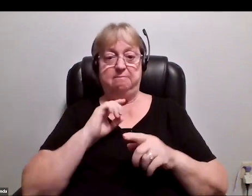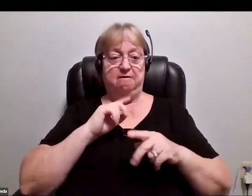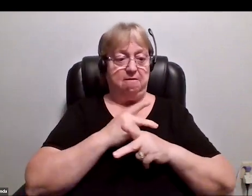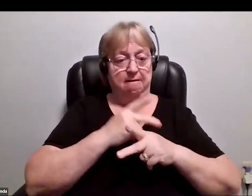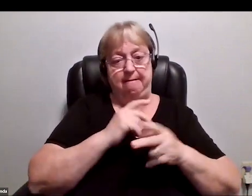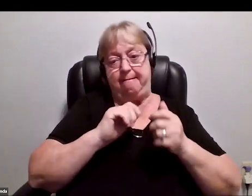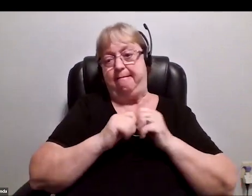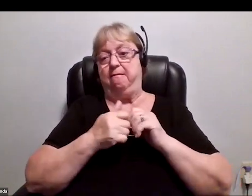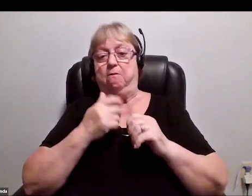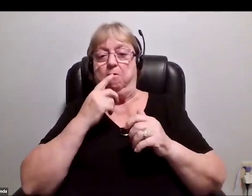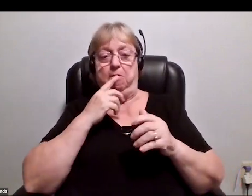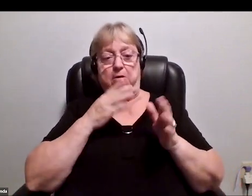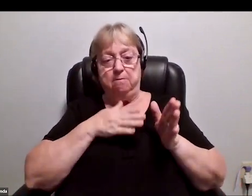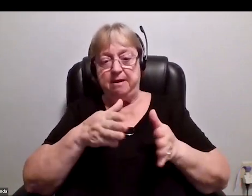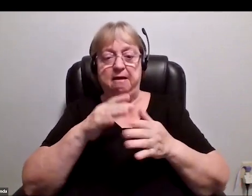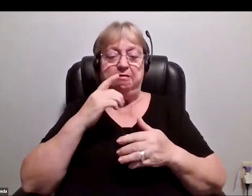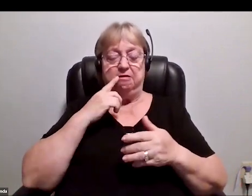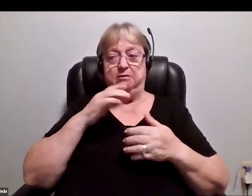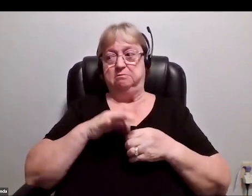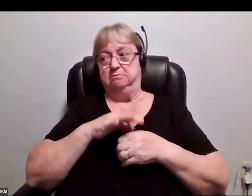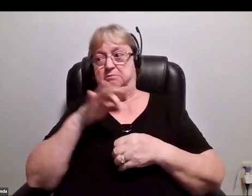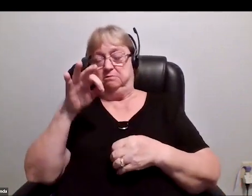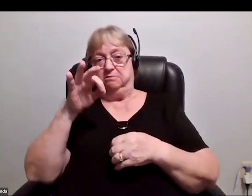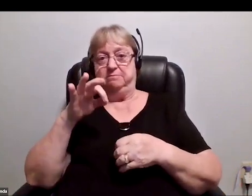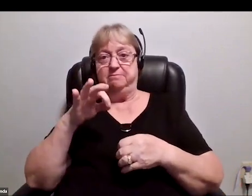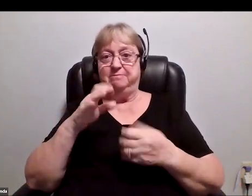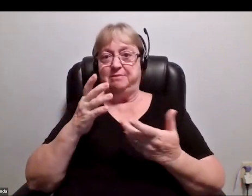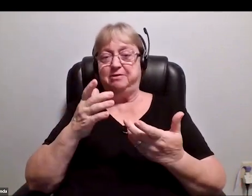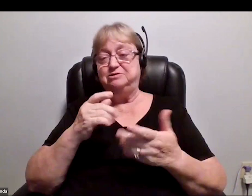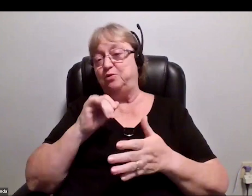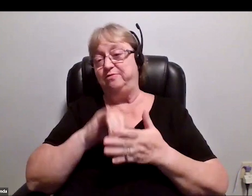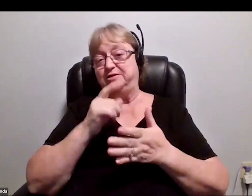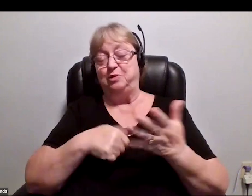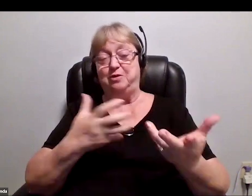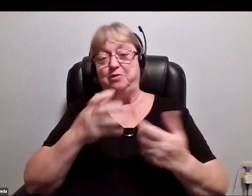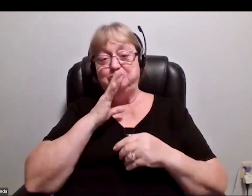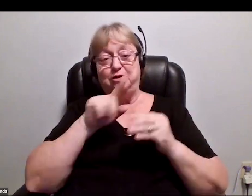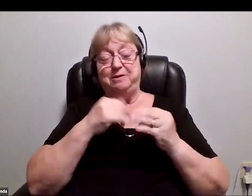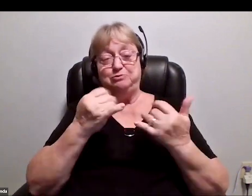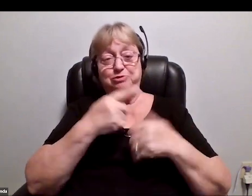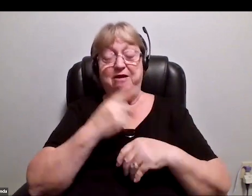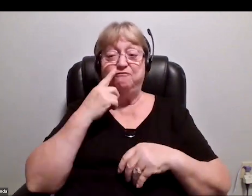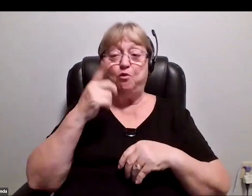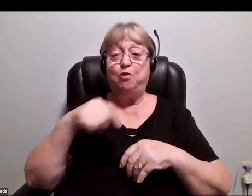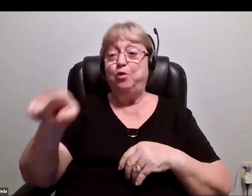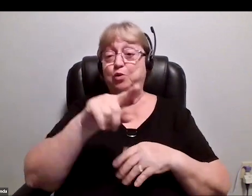and in the spirit of the name of this conference, that's what I wanted to talk about today. For those of you who were here three years ago,